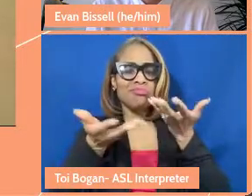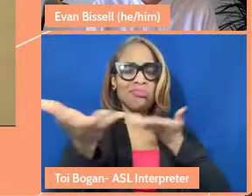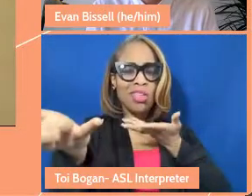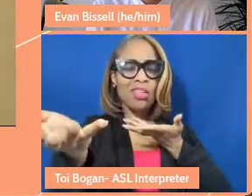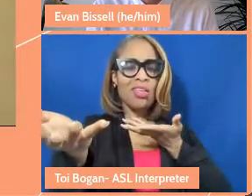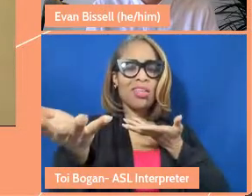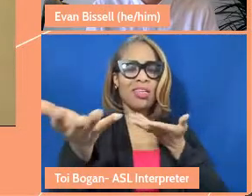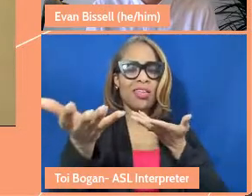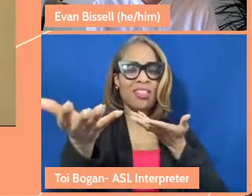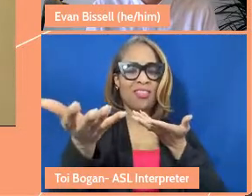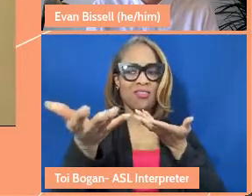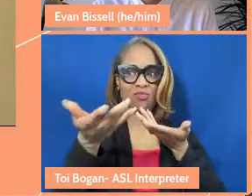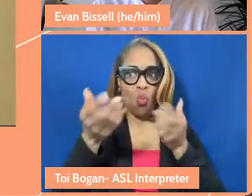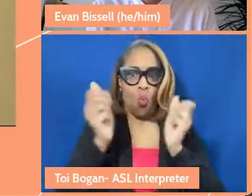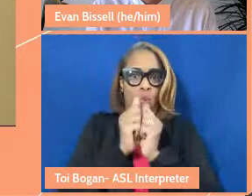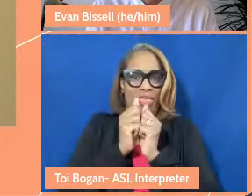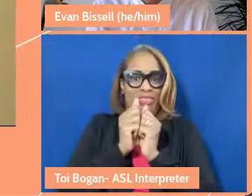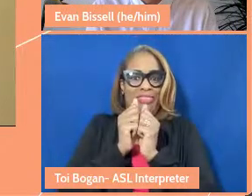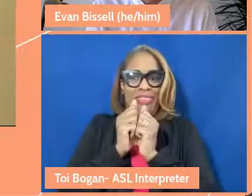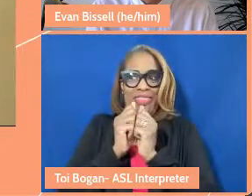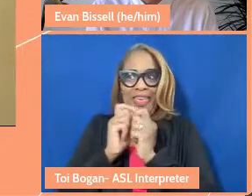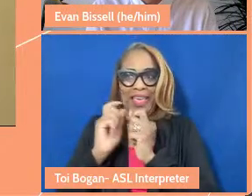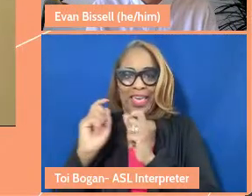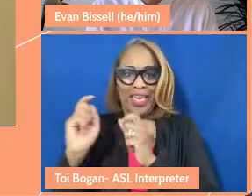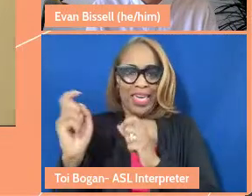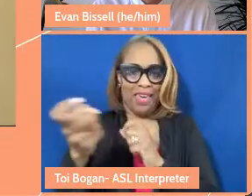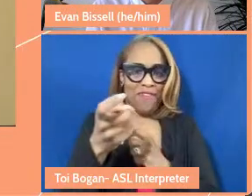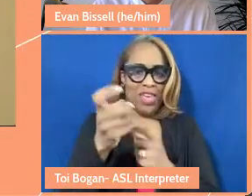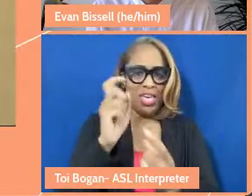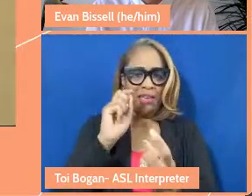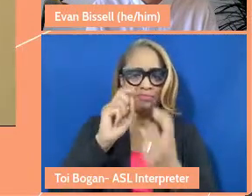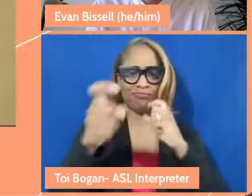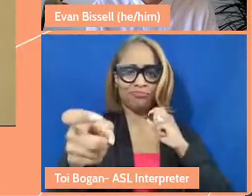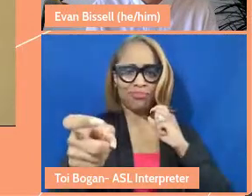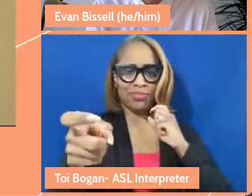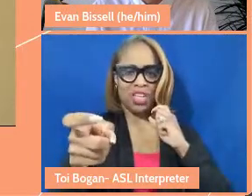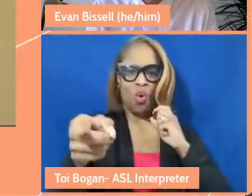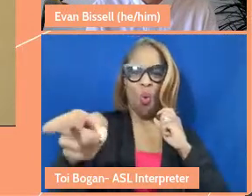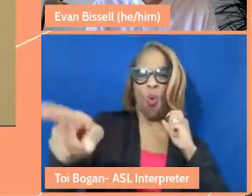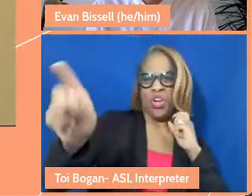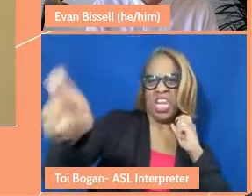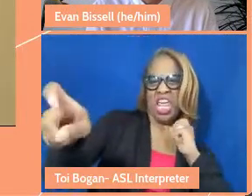of giving from one to another, that it's not that someone is needy or poor or helpless, it's